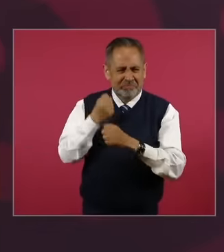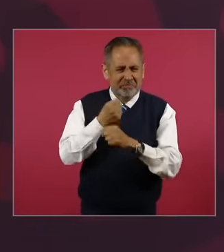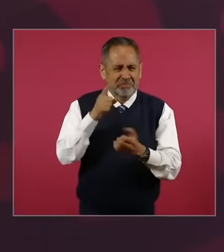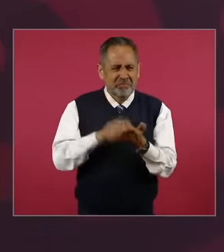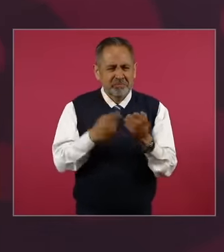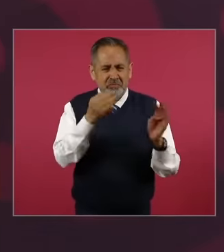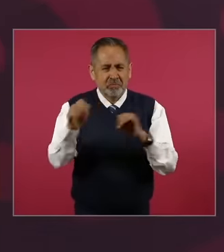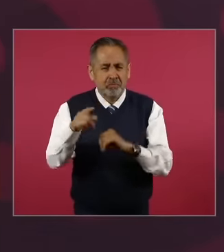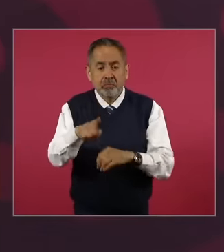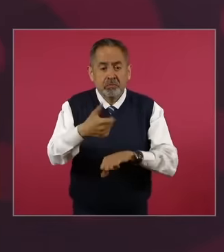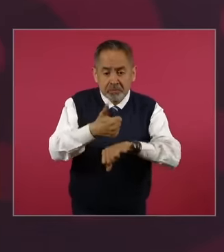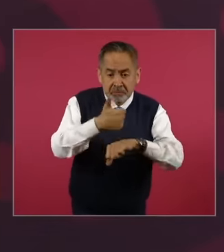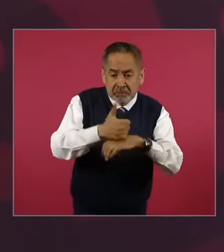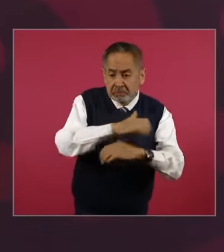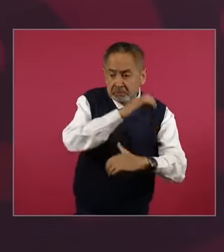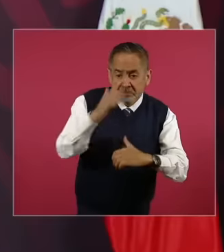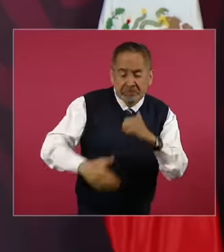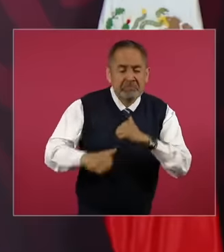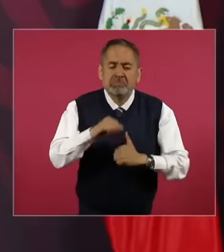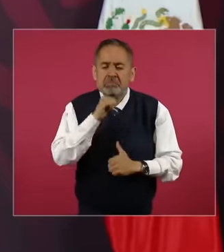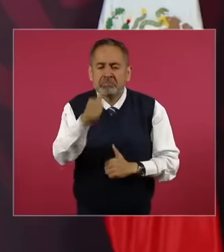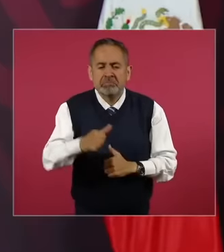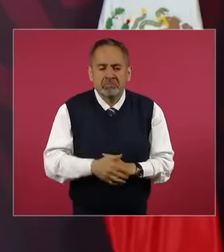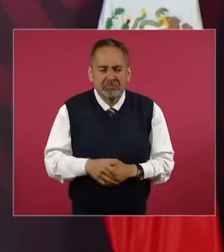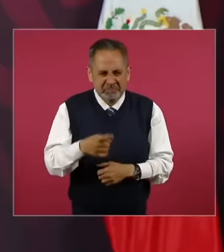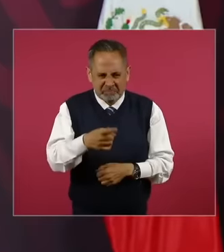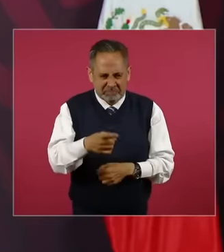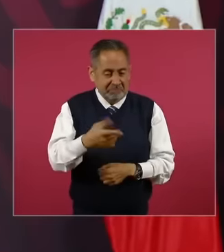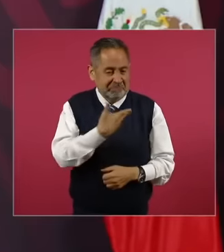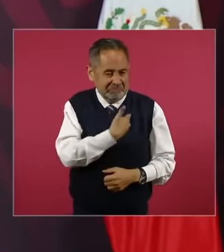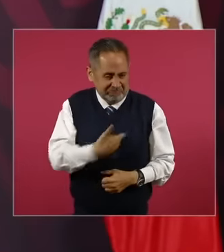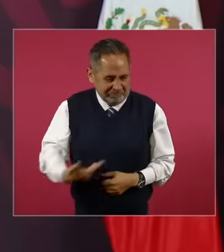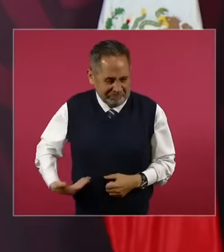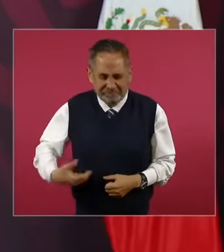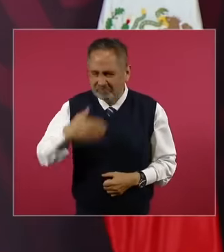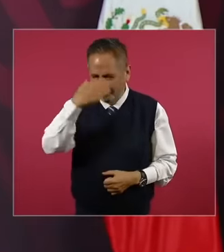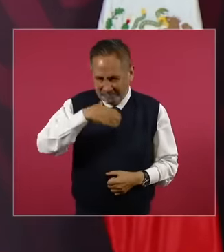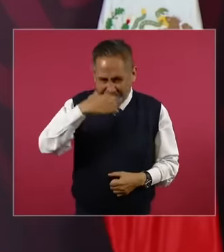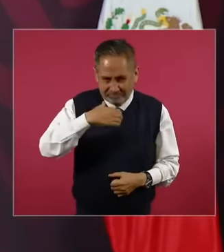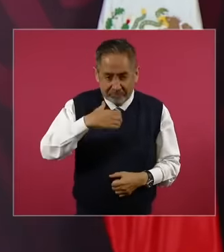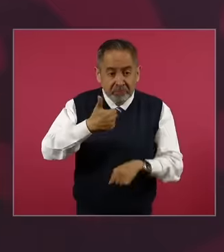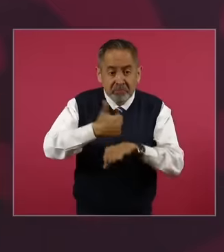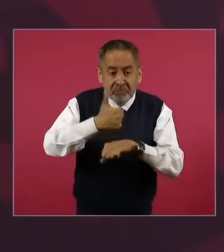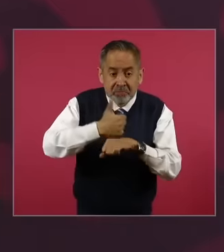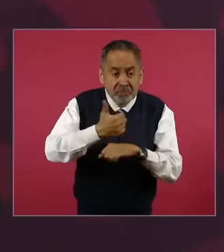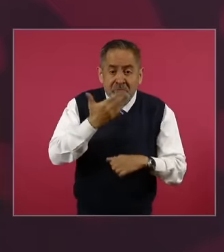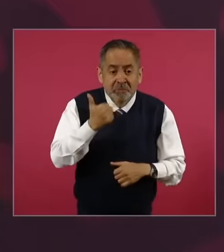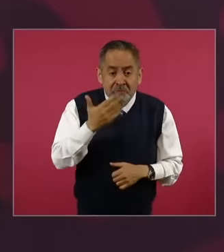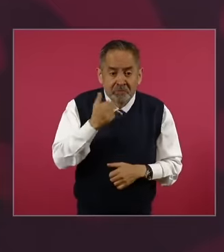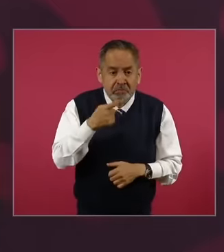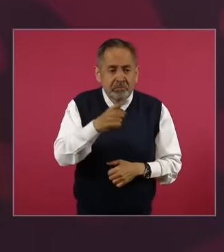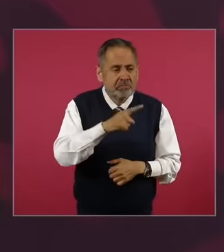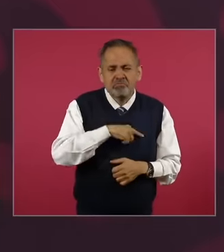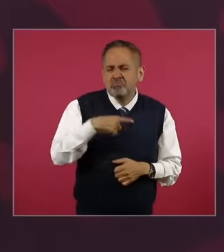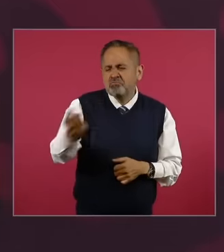primary school and is the president who professed the most love for the